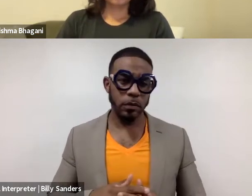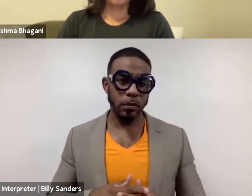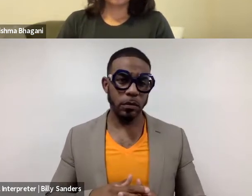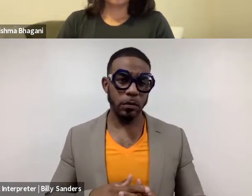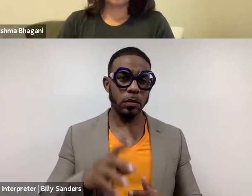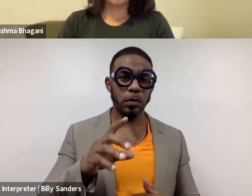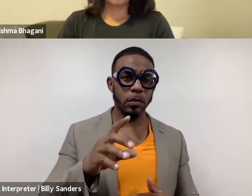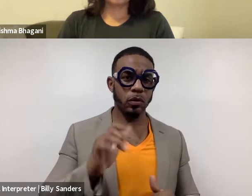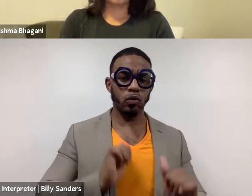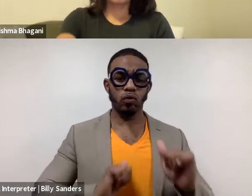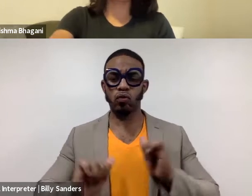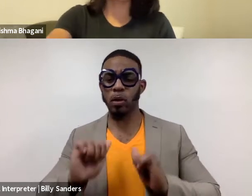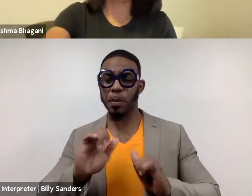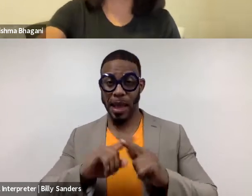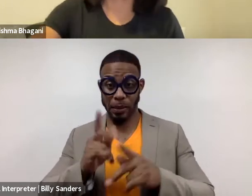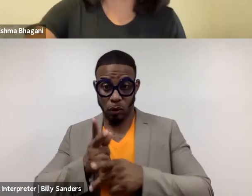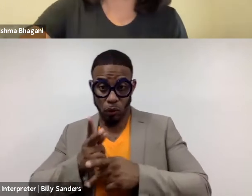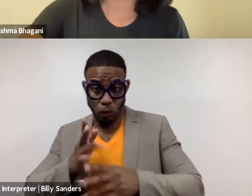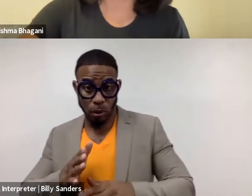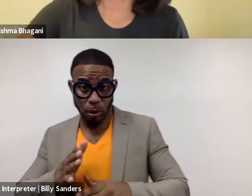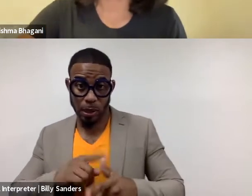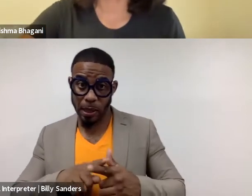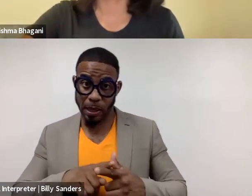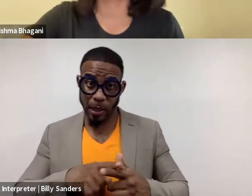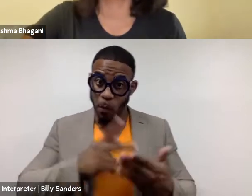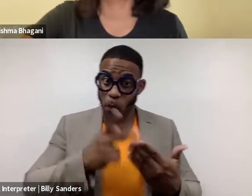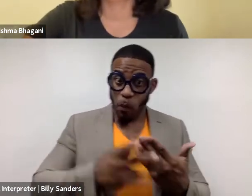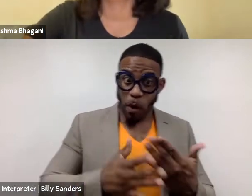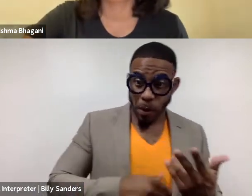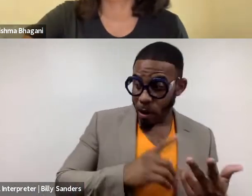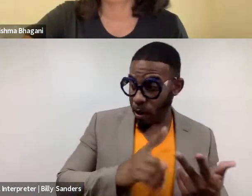as a curator, as a programmer, even though you're...